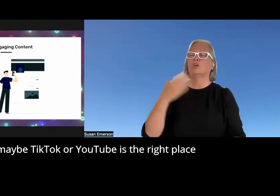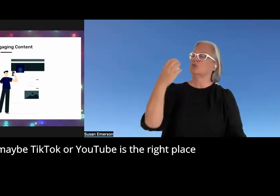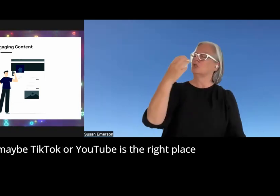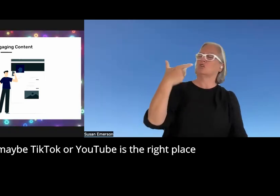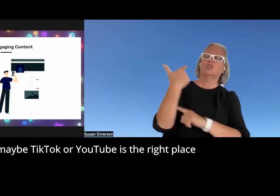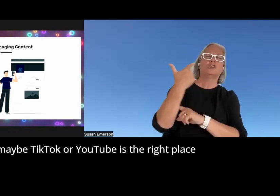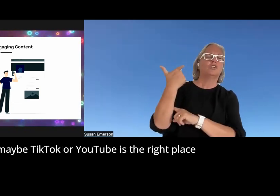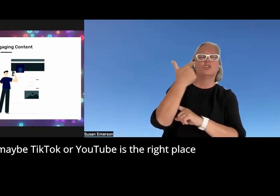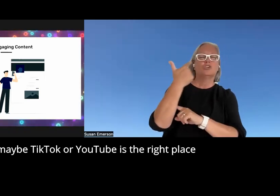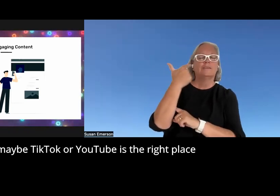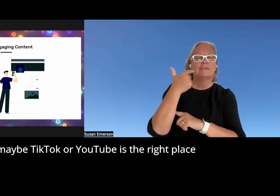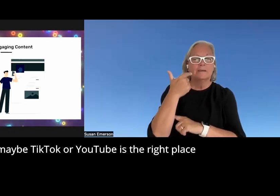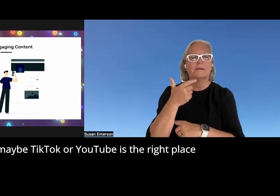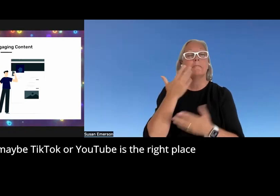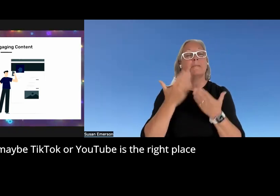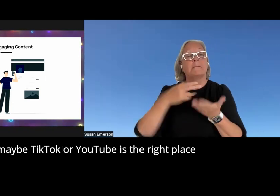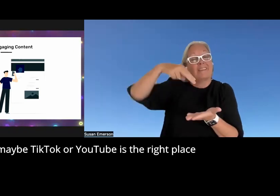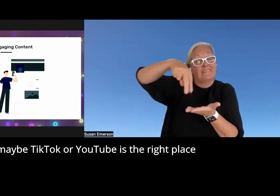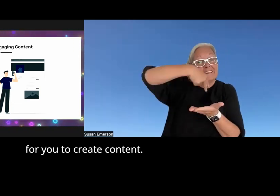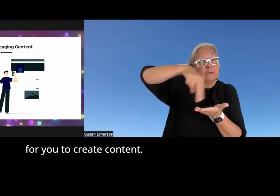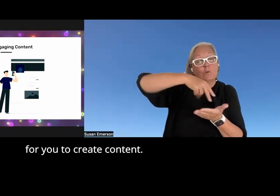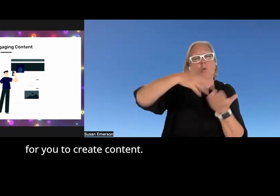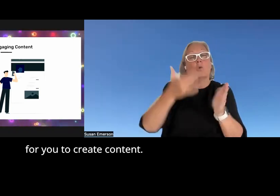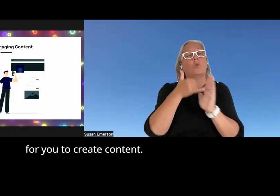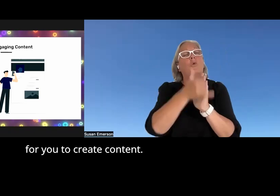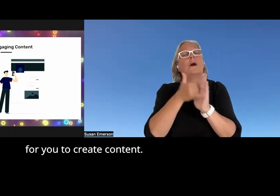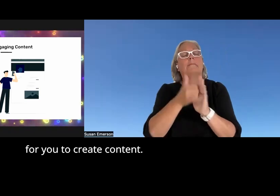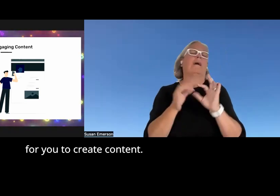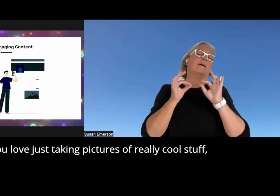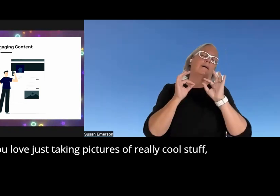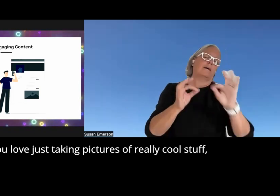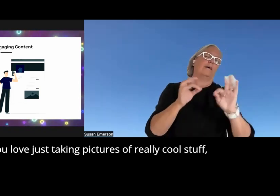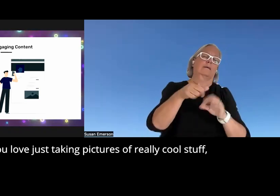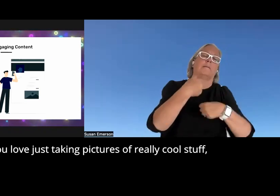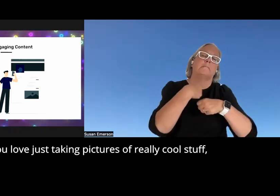then maybe Tik Tok or YouTube is the right place for you to create content and if you love just